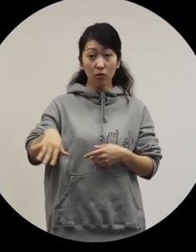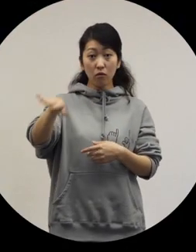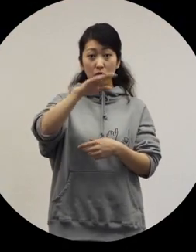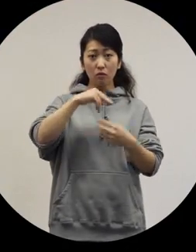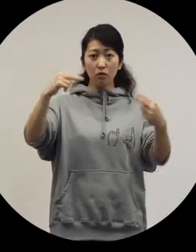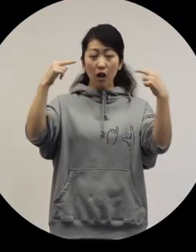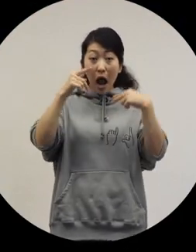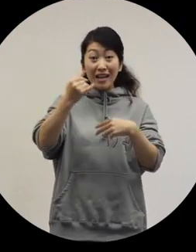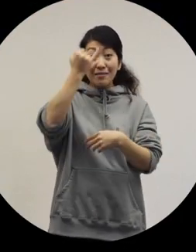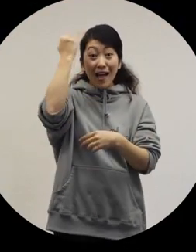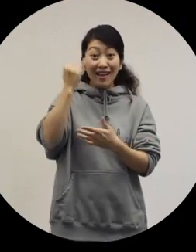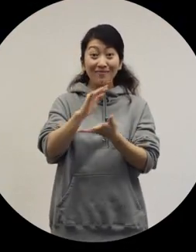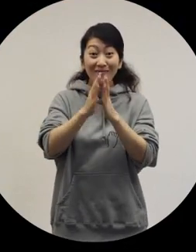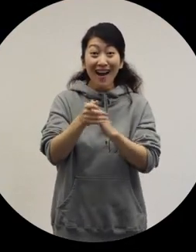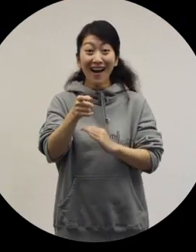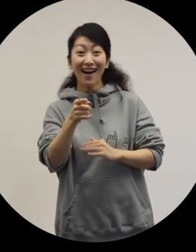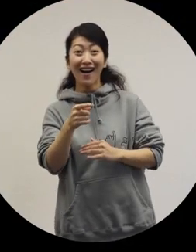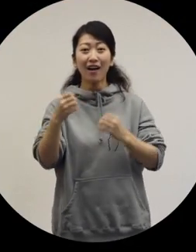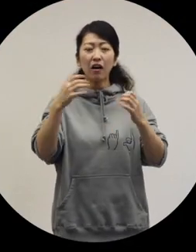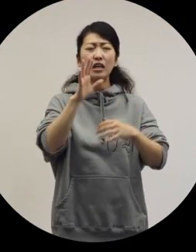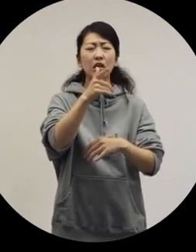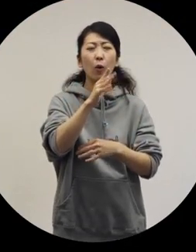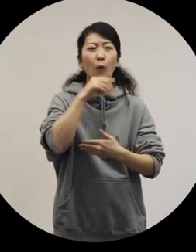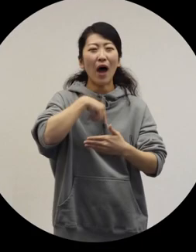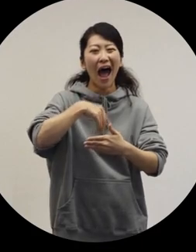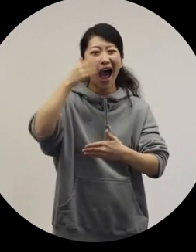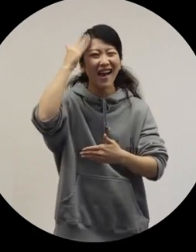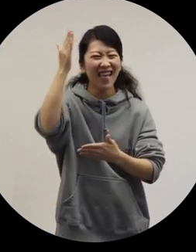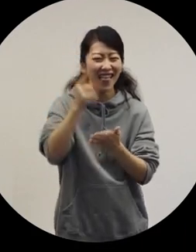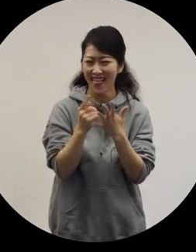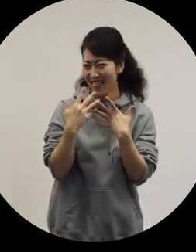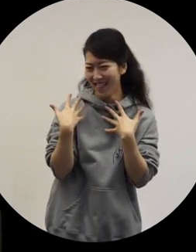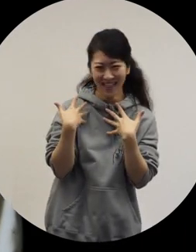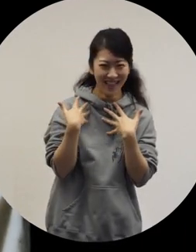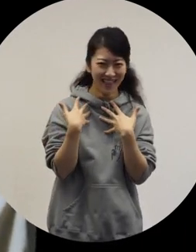I've had a makeover, but actually, for me, it's just because I started losing my hair.